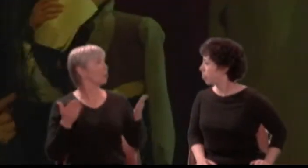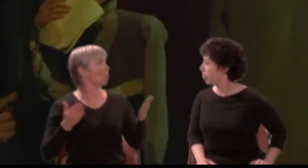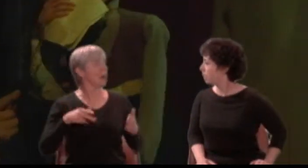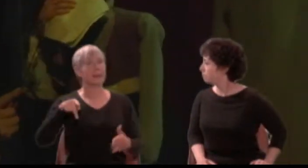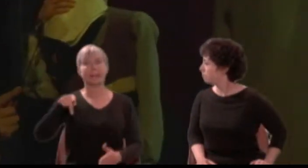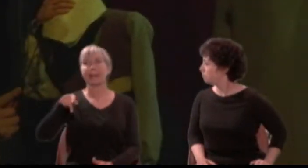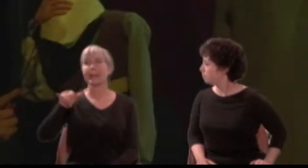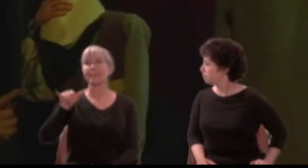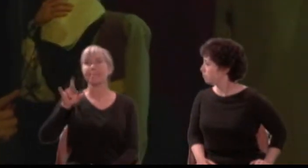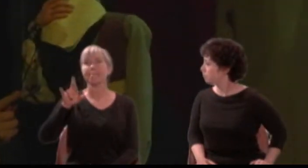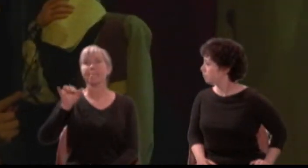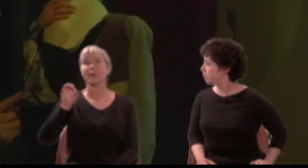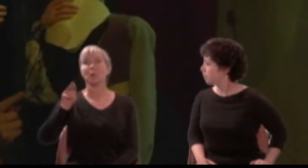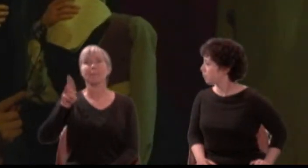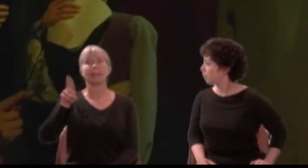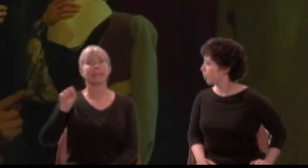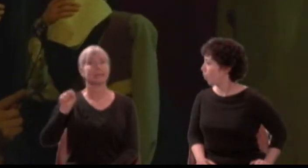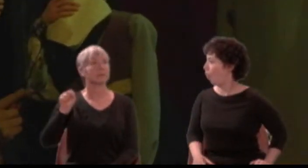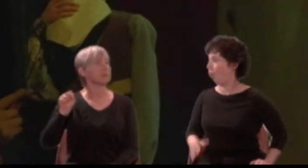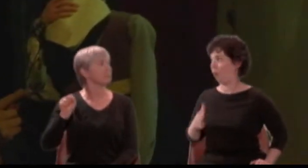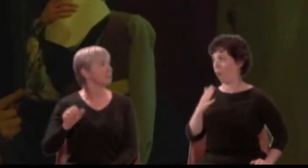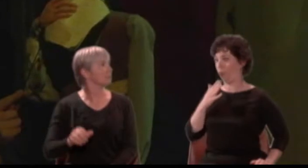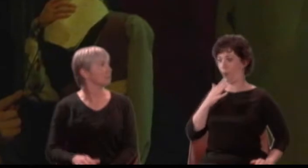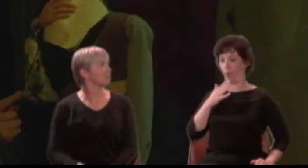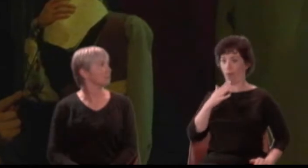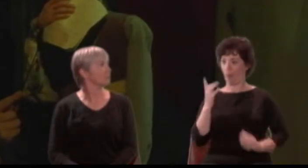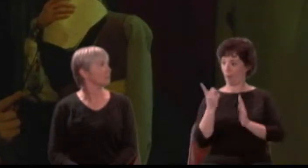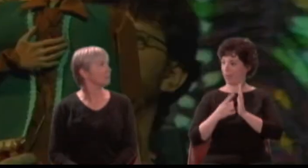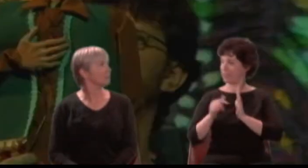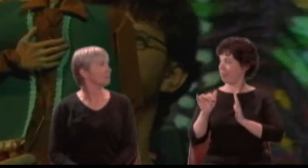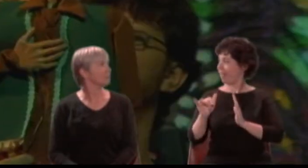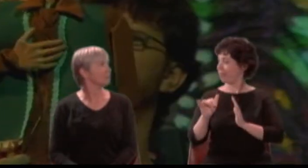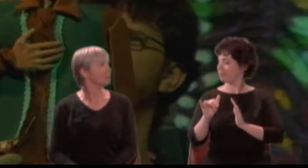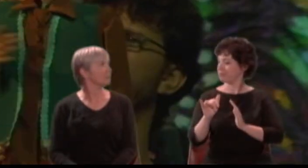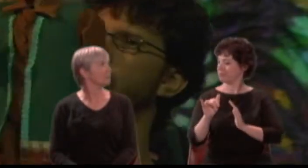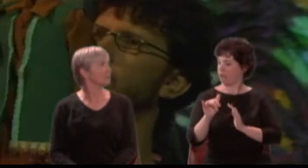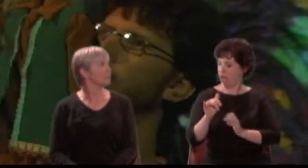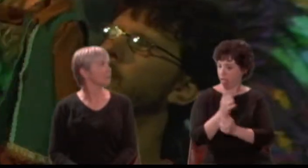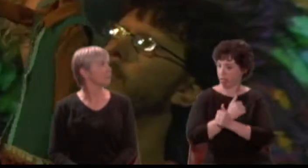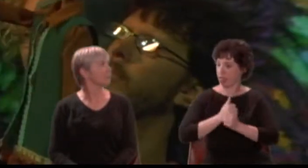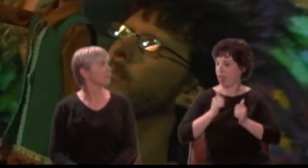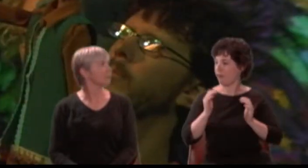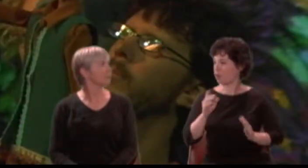Bottom: What is Pyramus? A lover, or a tyrant?